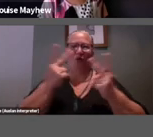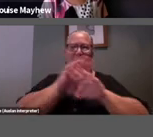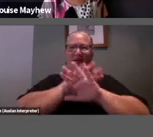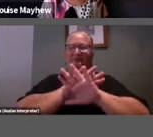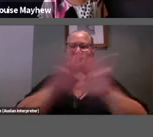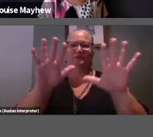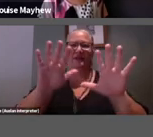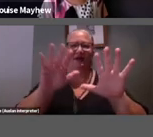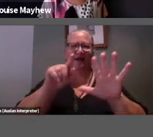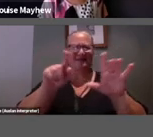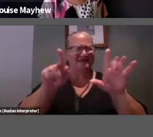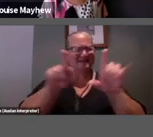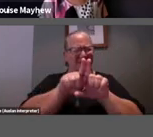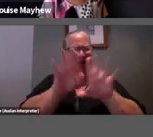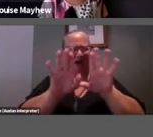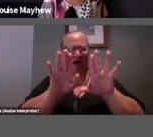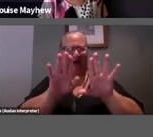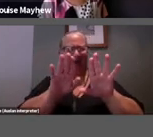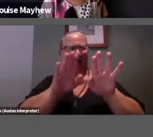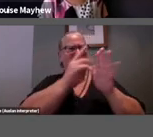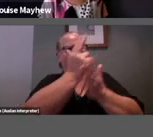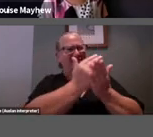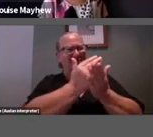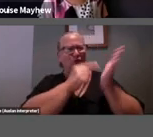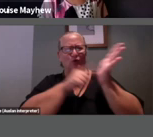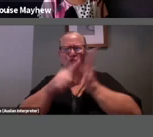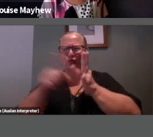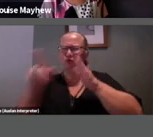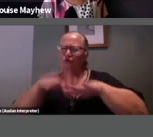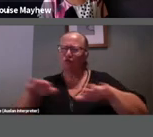between art and children's books and toys.